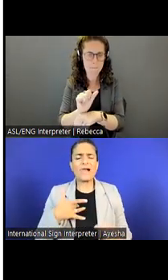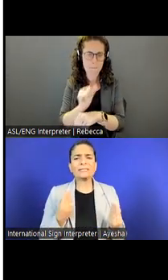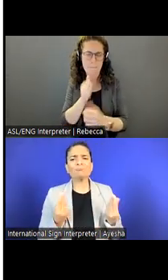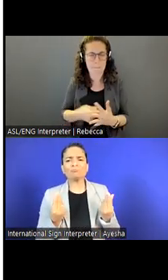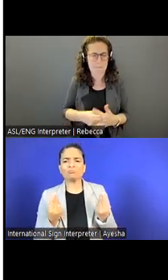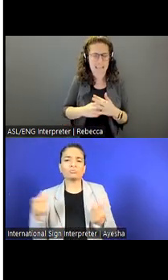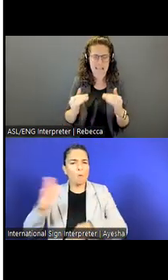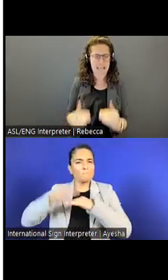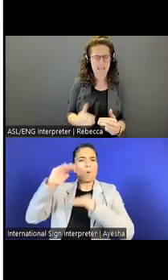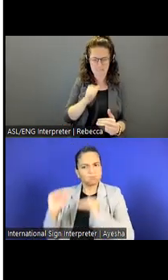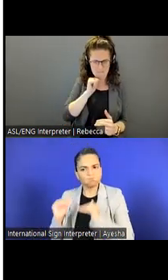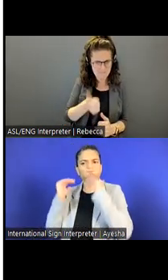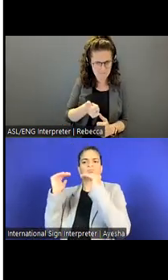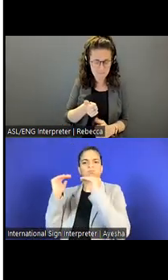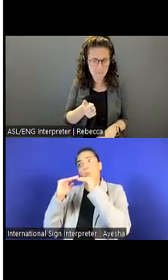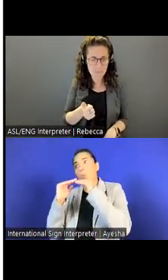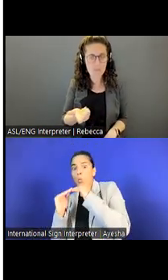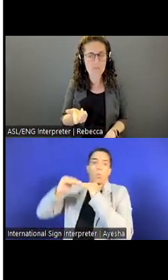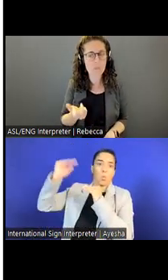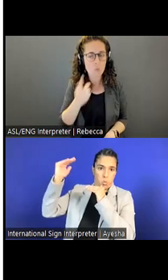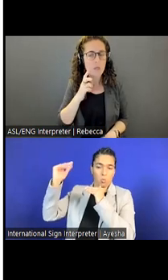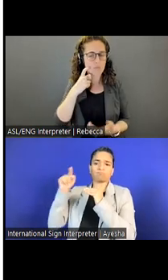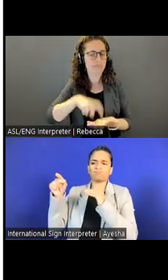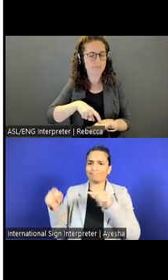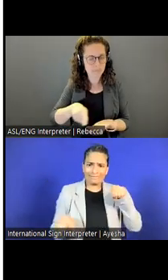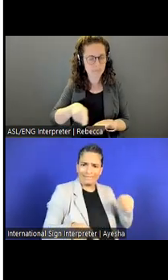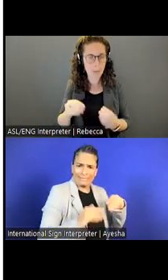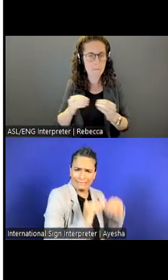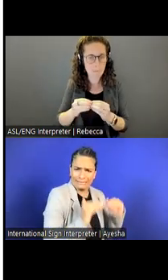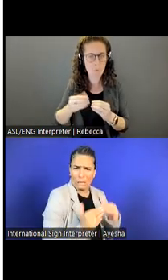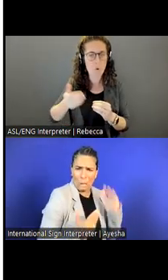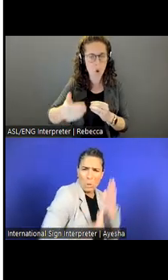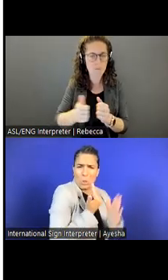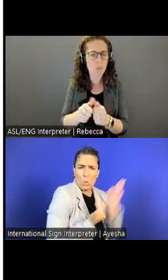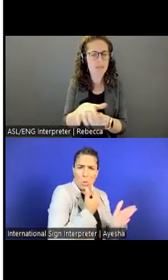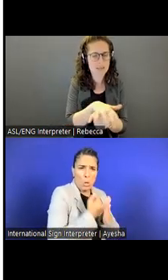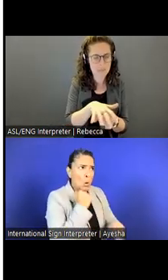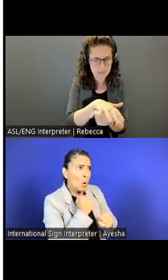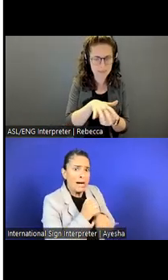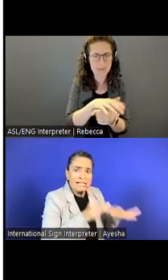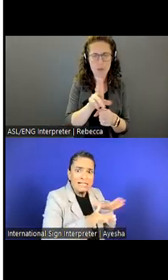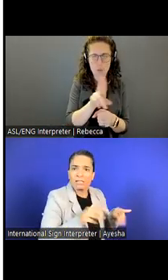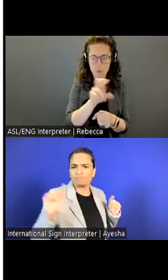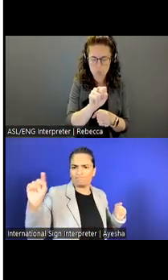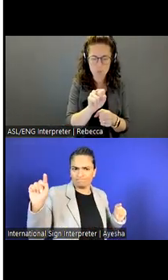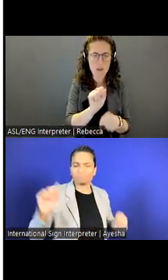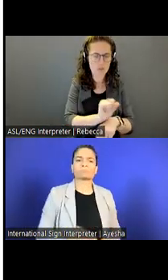you'll find to have far more greater frequency in our domestic pipeline on our website.